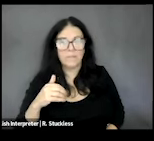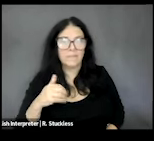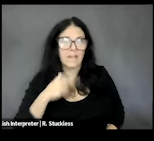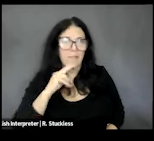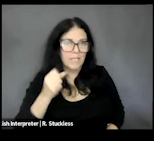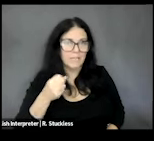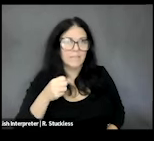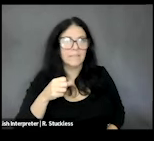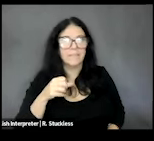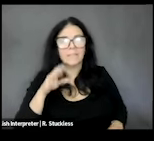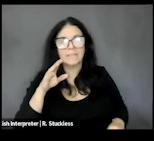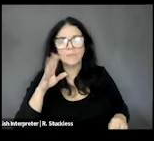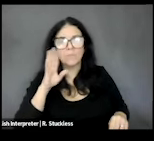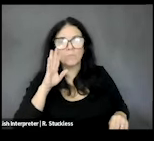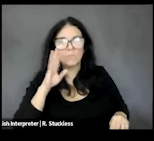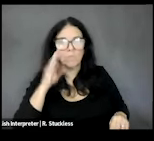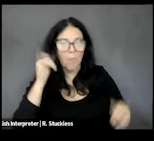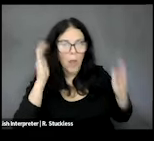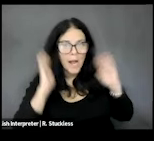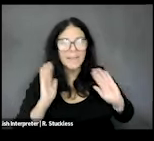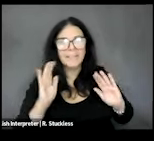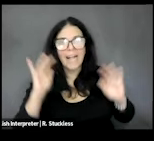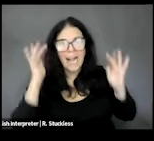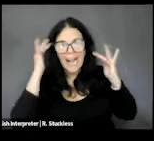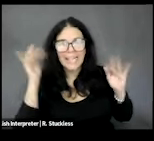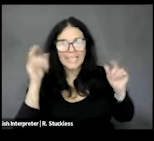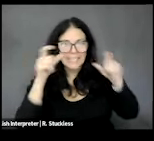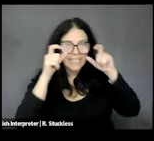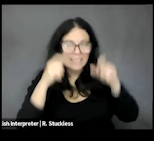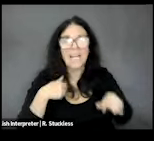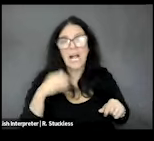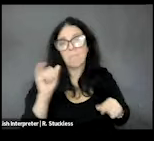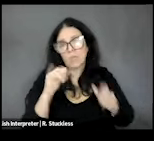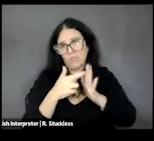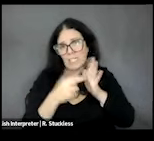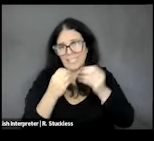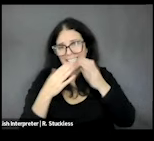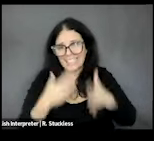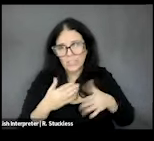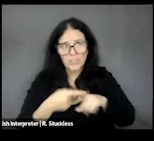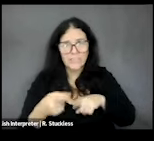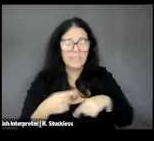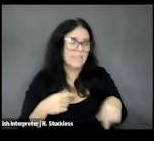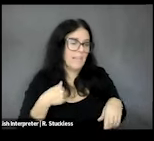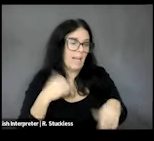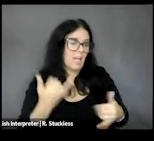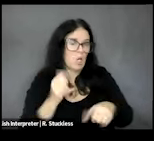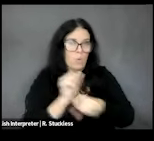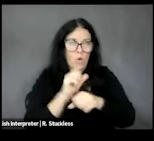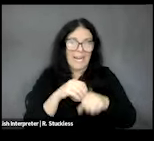shirt. I'm a registered dietitian as well. I currently work in the clinical sector. I have